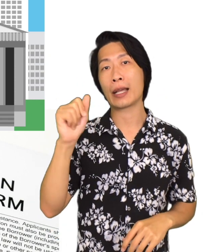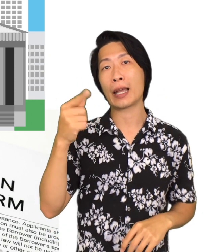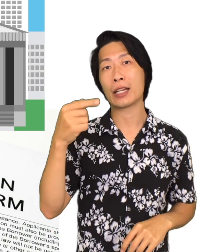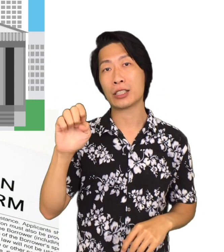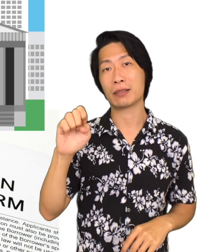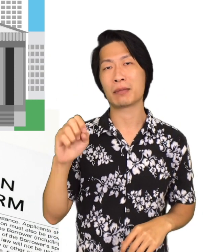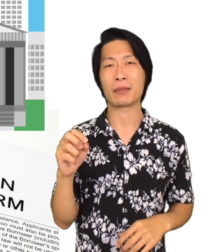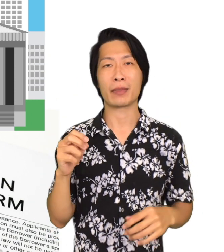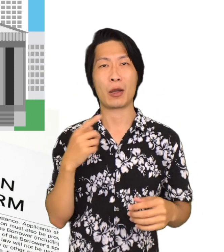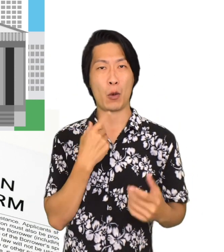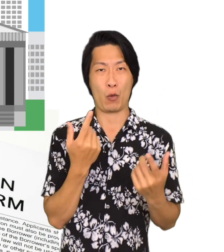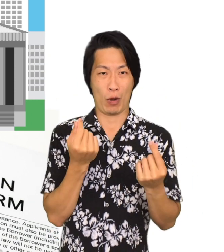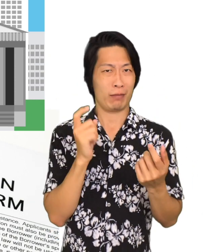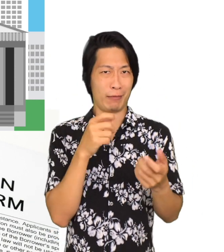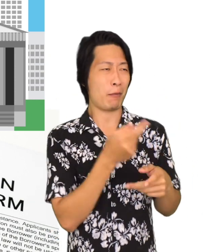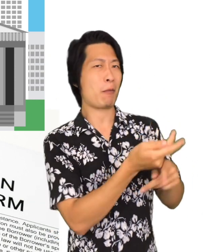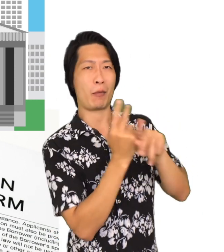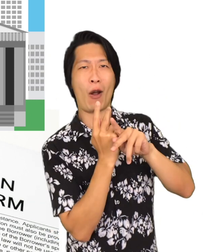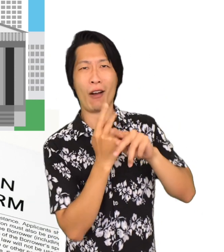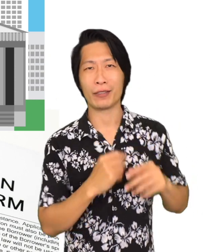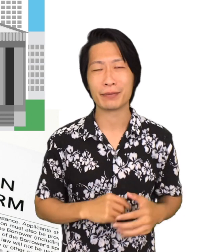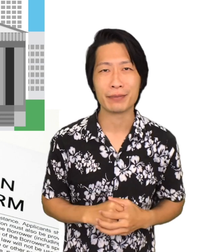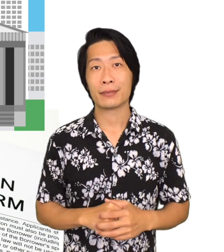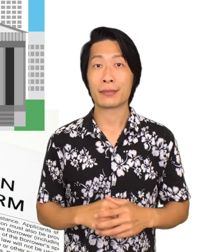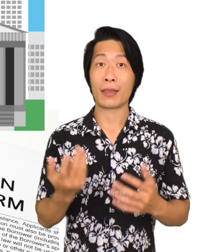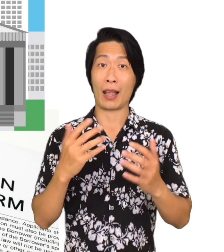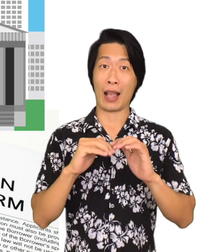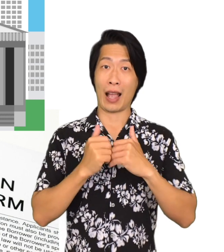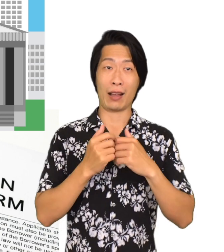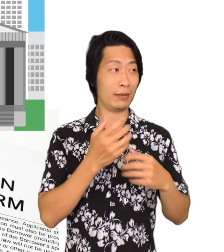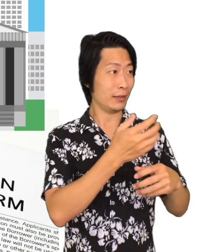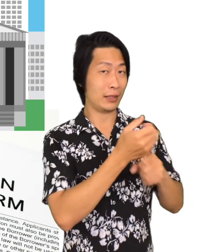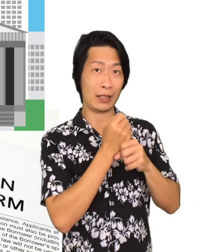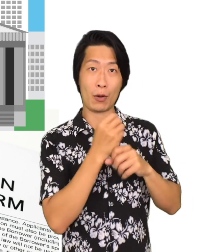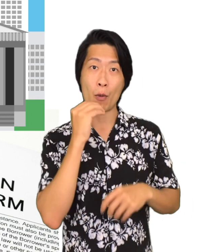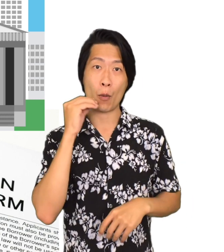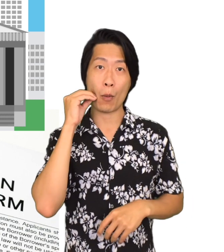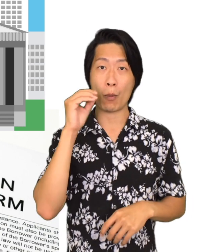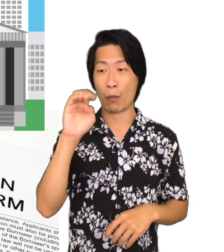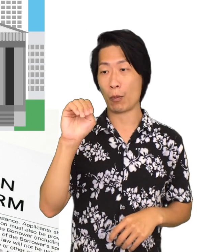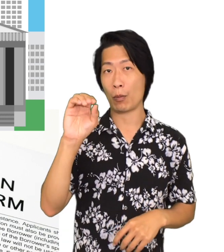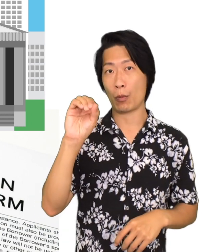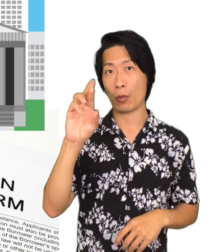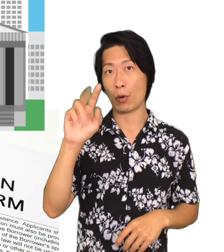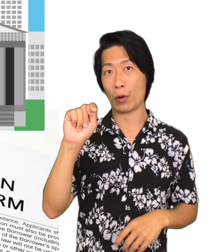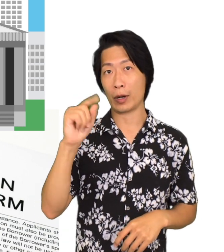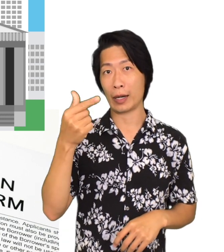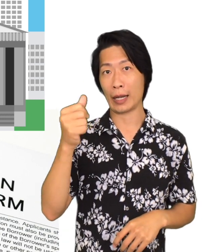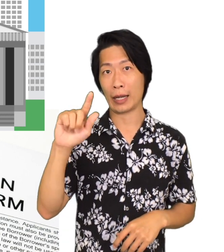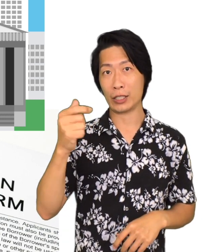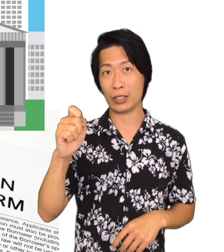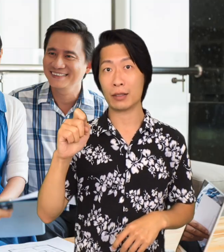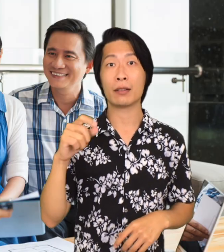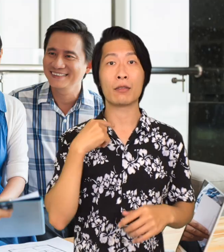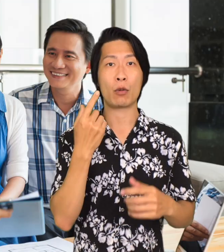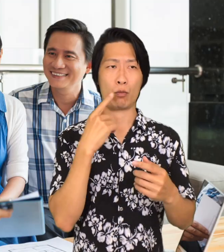To get a home mortgage the first thing you need to do is meet